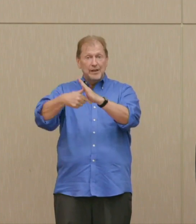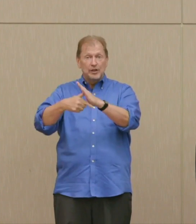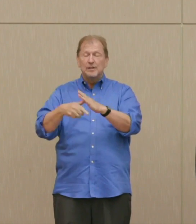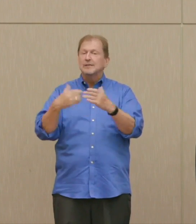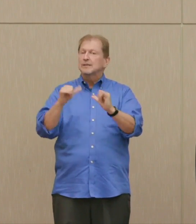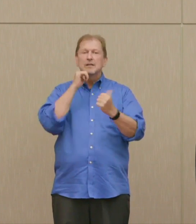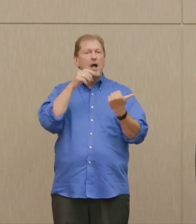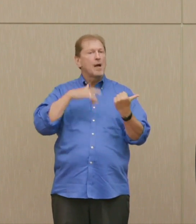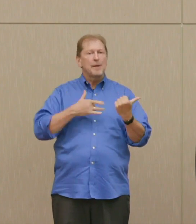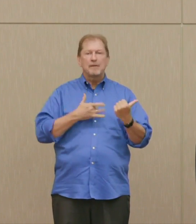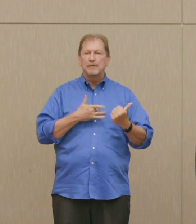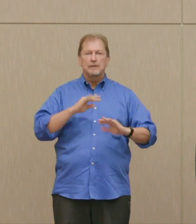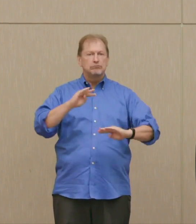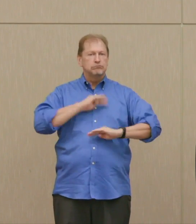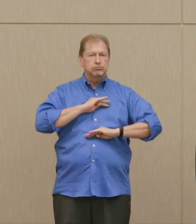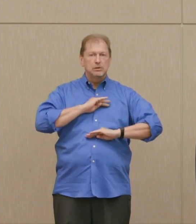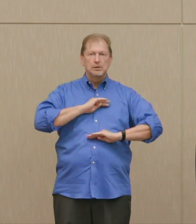this was less sinister.